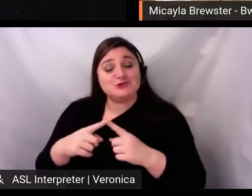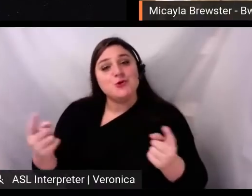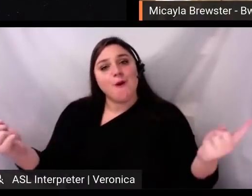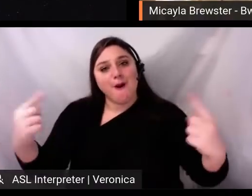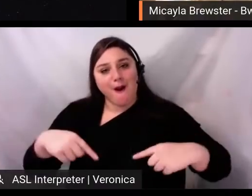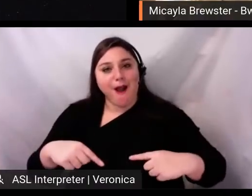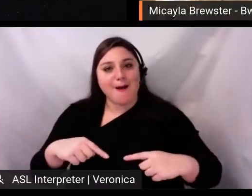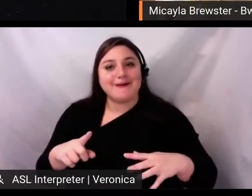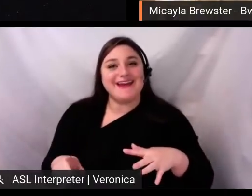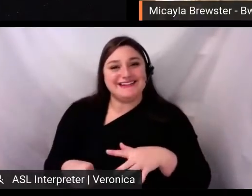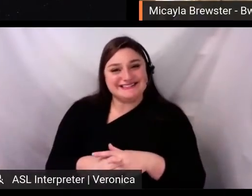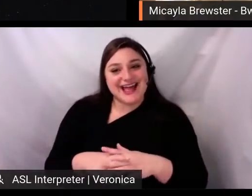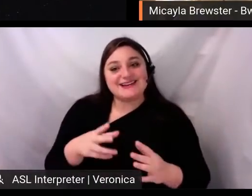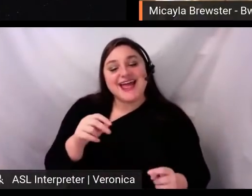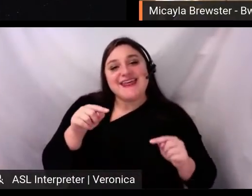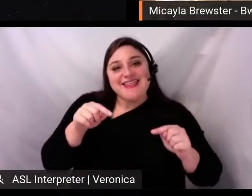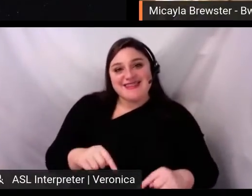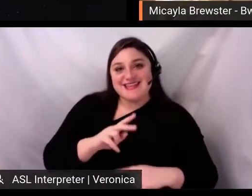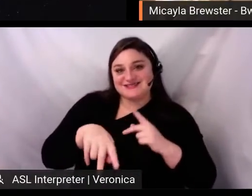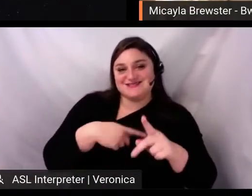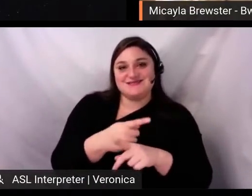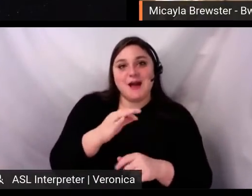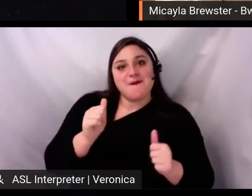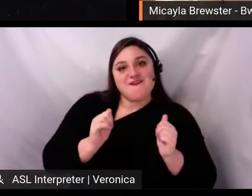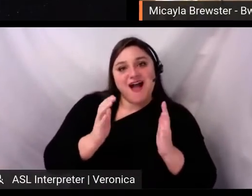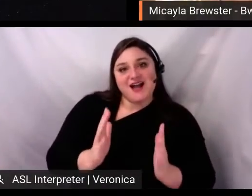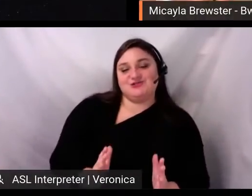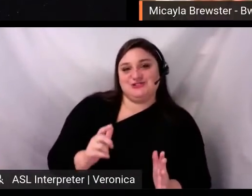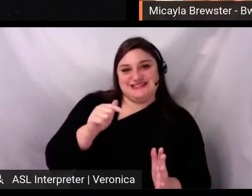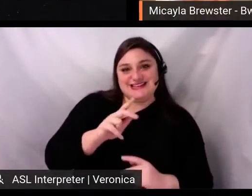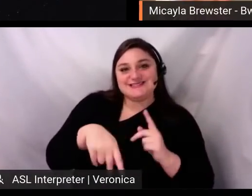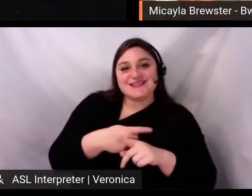I'm going to be sharing about today. So, obviously, we've all been online